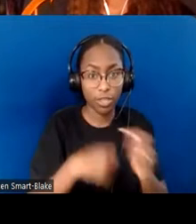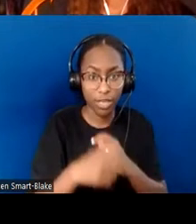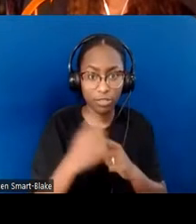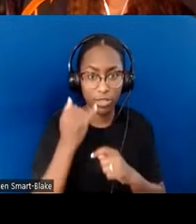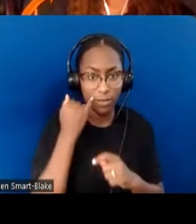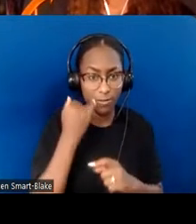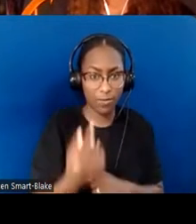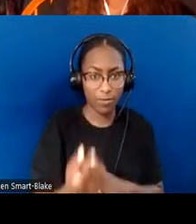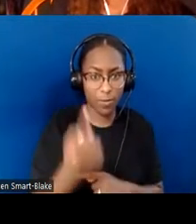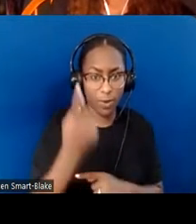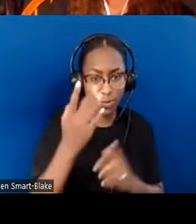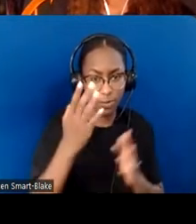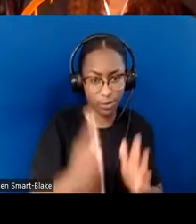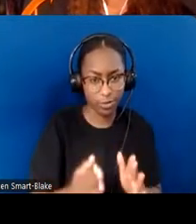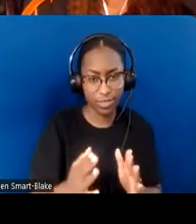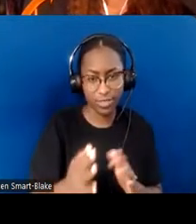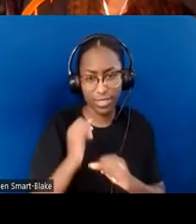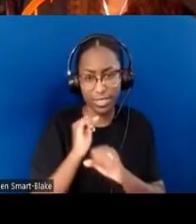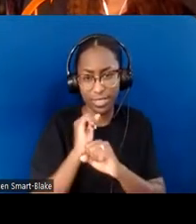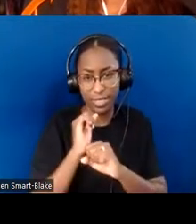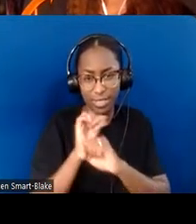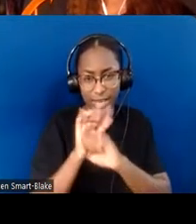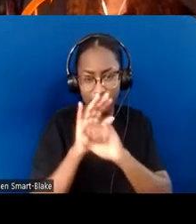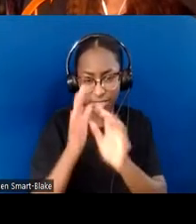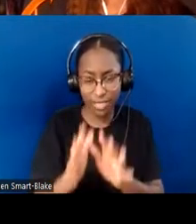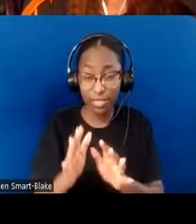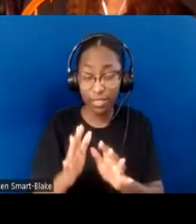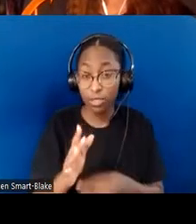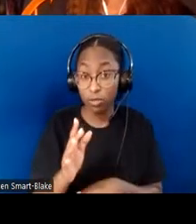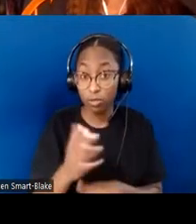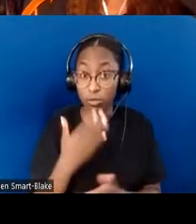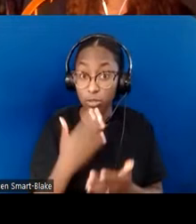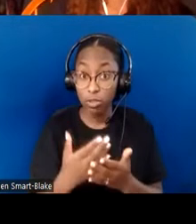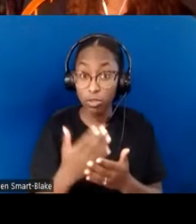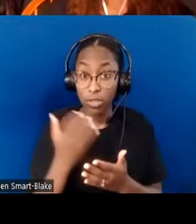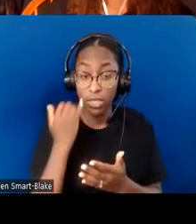...Setting goals is fine, but you cannot as one person create the change that it's going to take